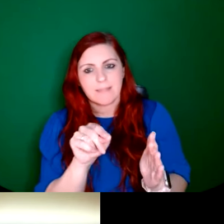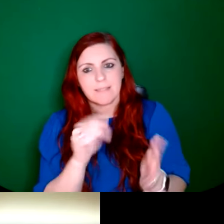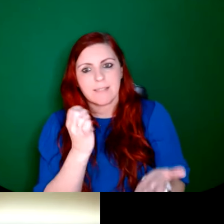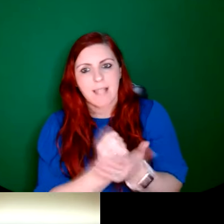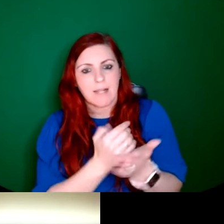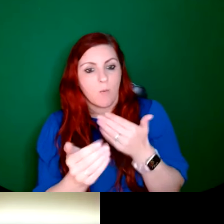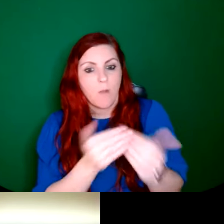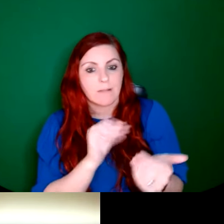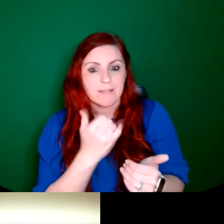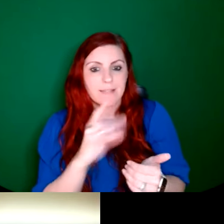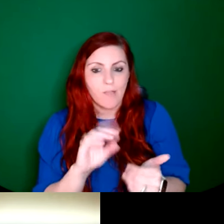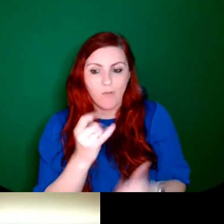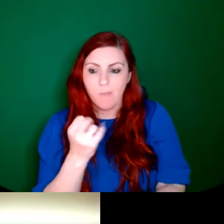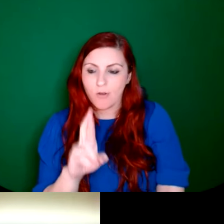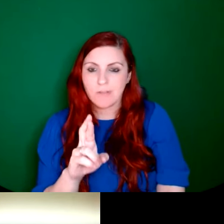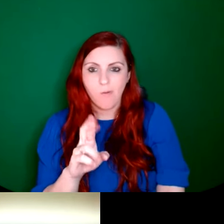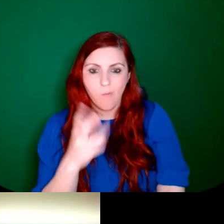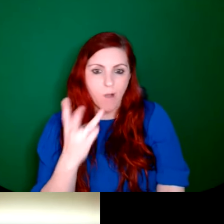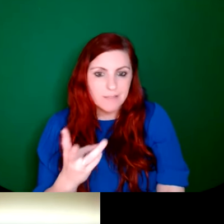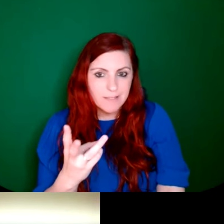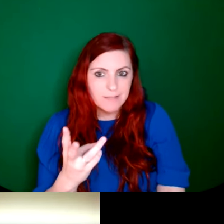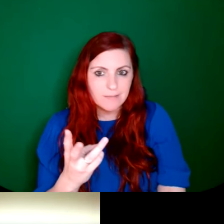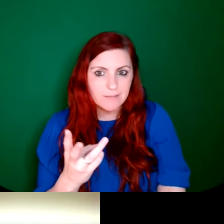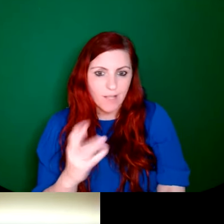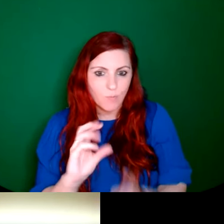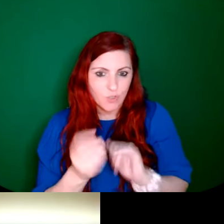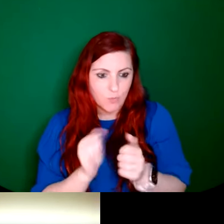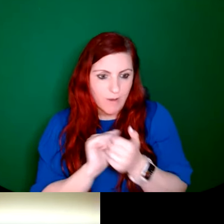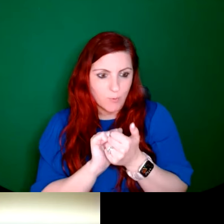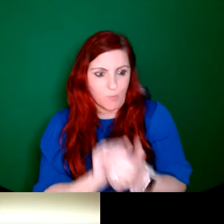seeking to push back against when she founded An Túr Ghloine. And there was a